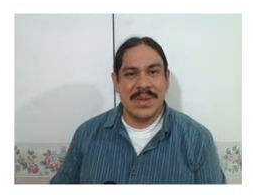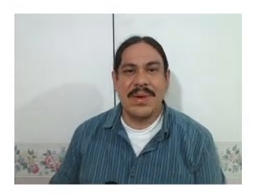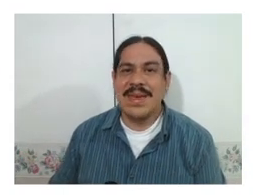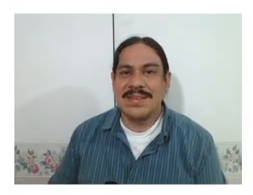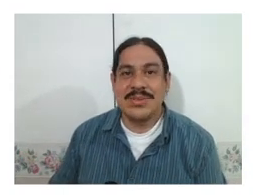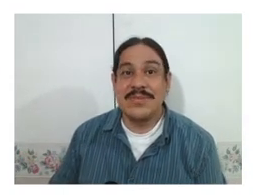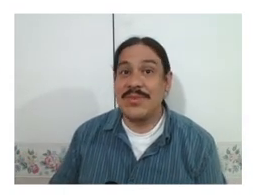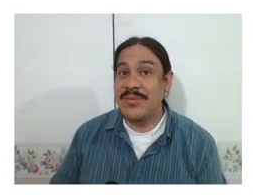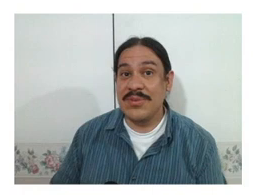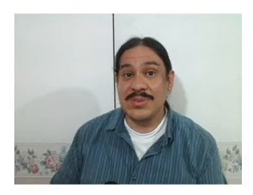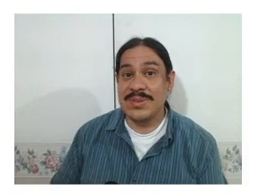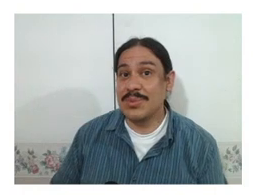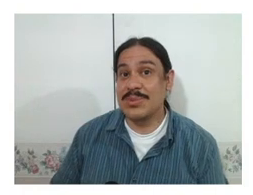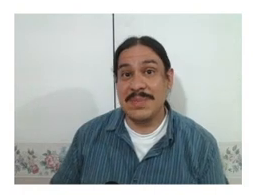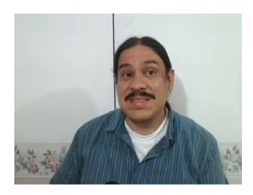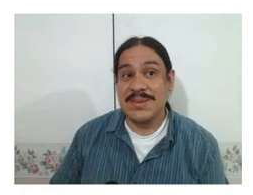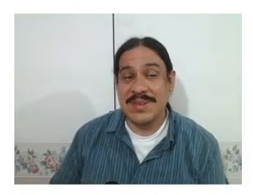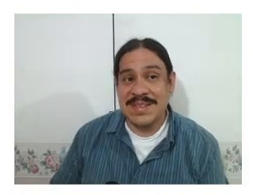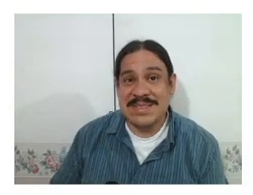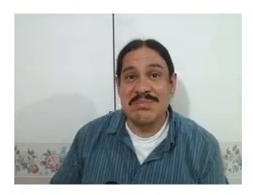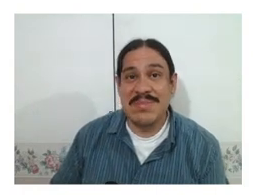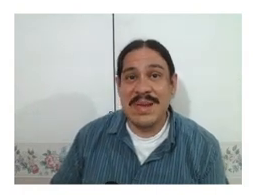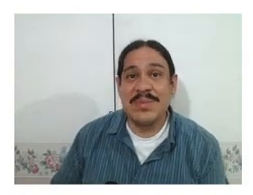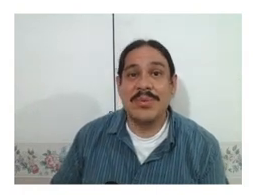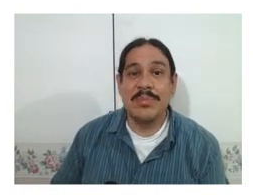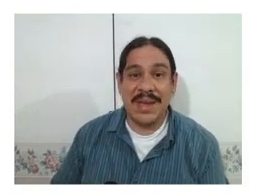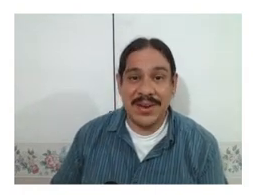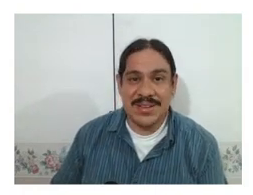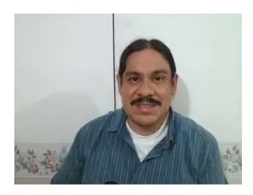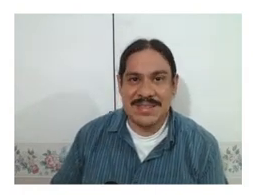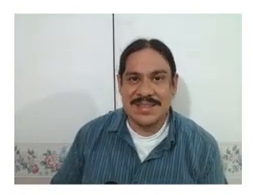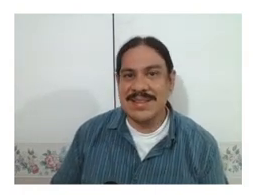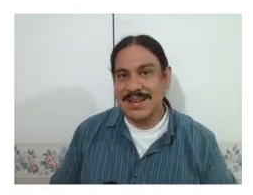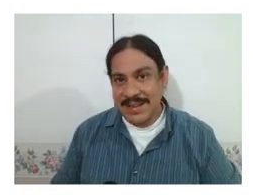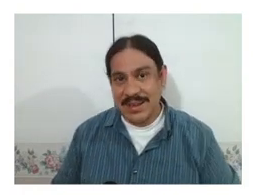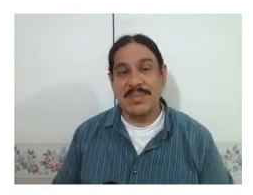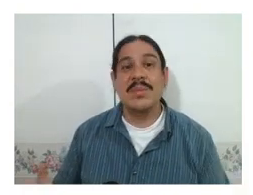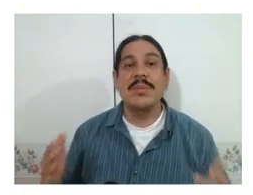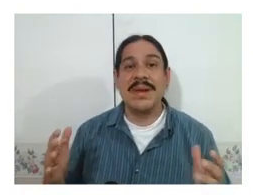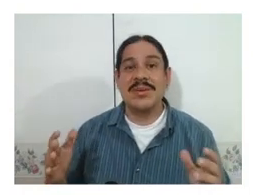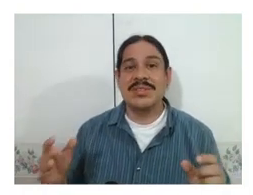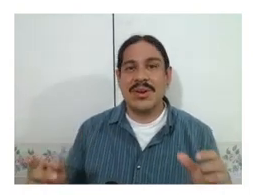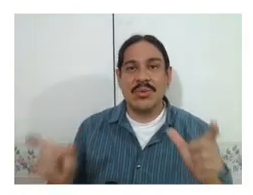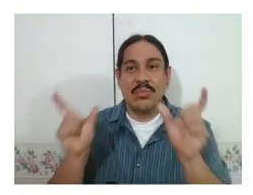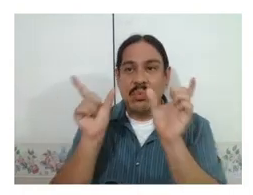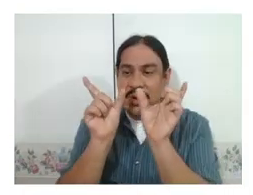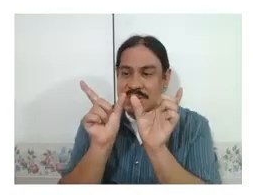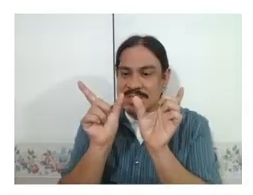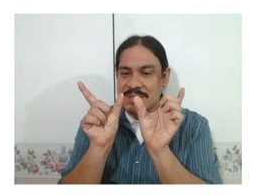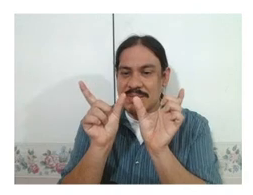okay so the very first one the most basic one is minimal